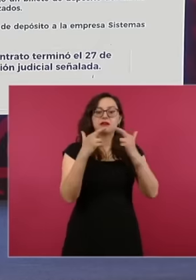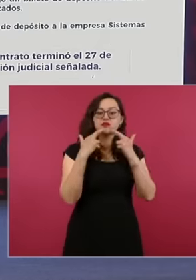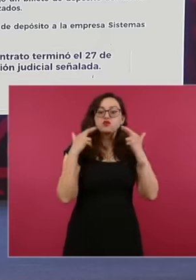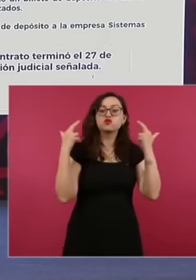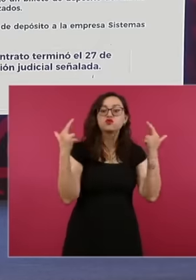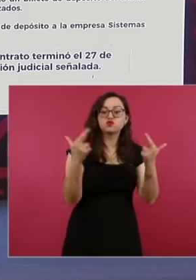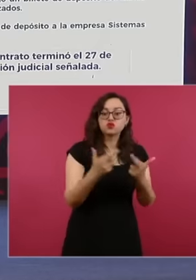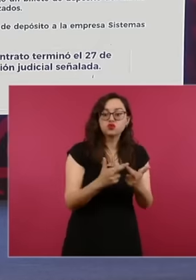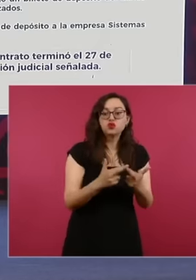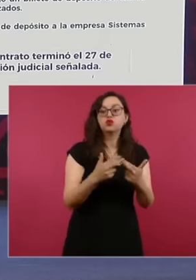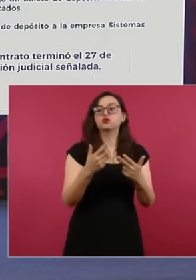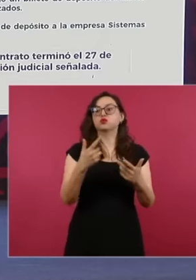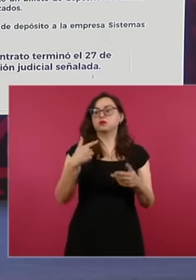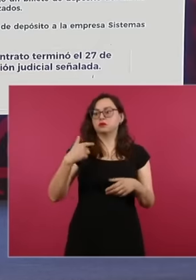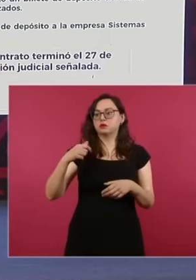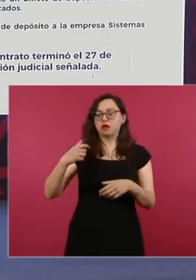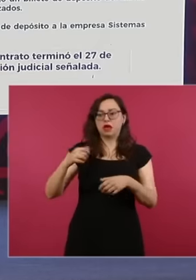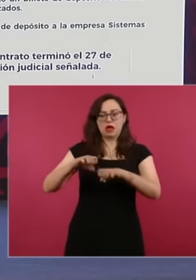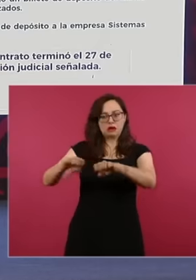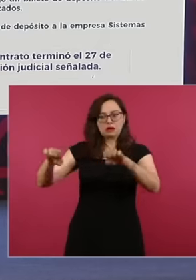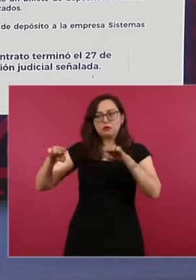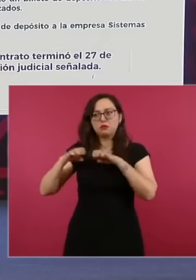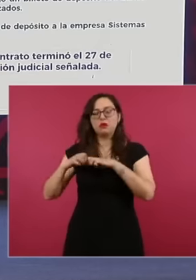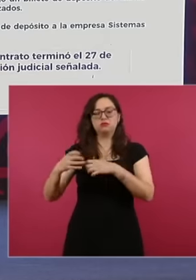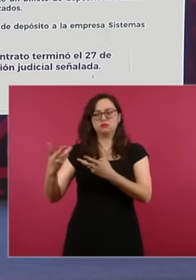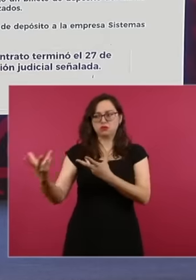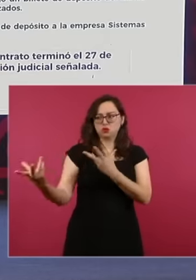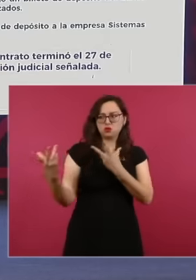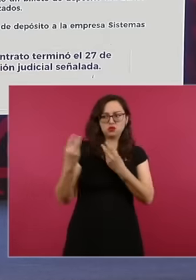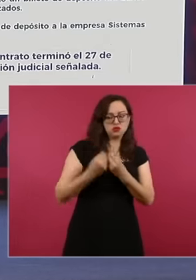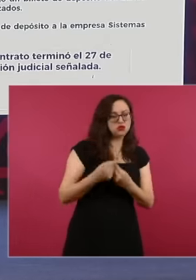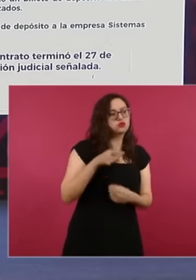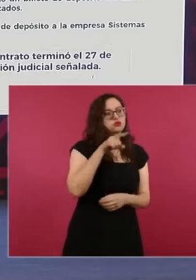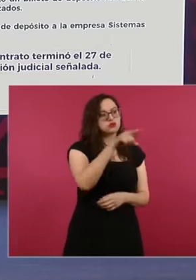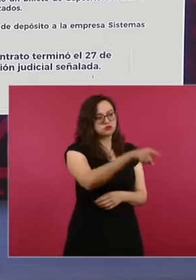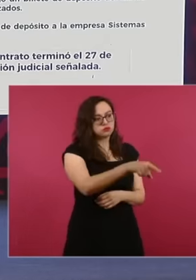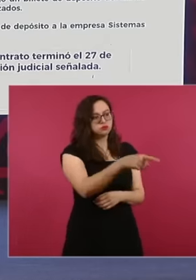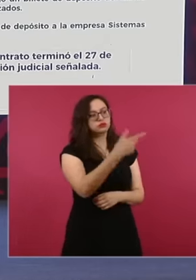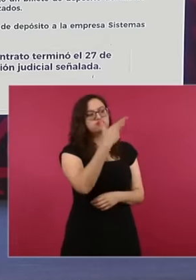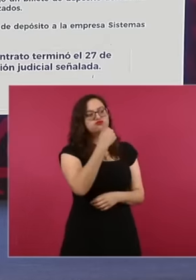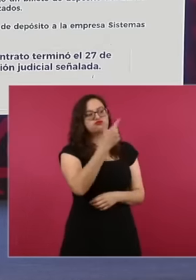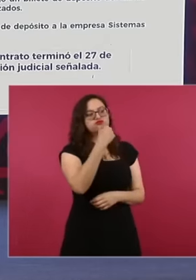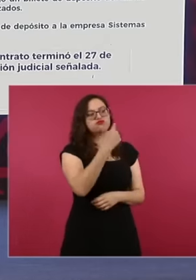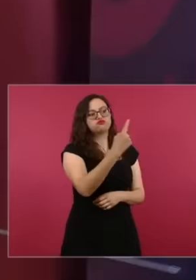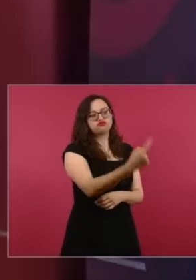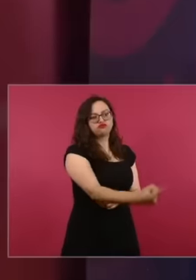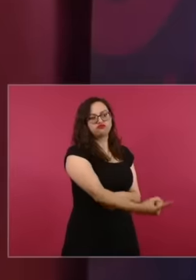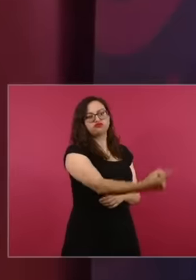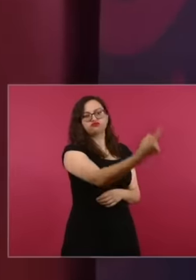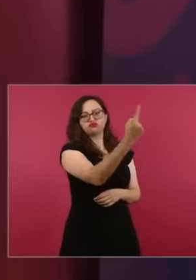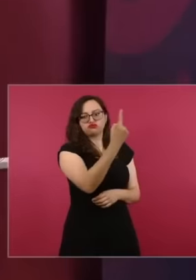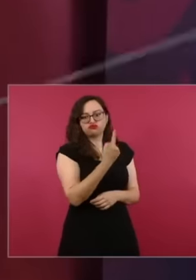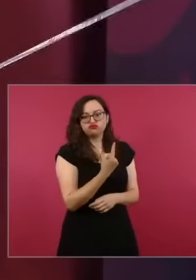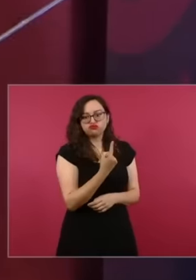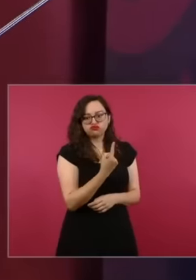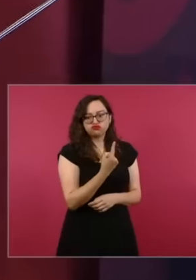the auditor together received it and Mr. Carlos Domínguez arrived accompanied by the owner of